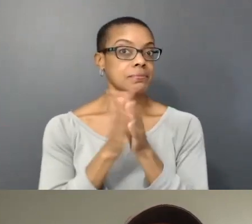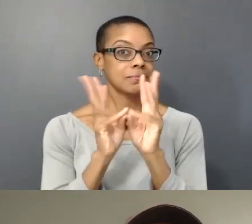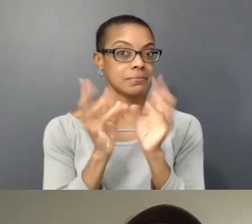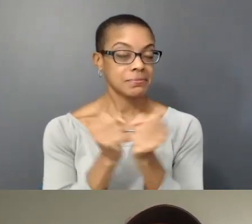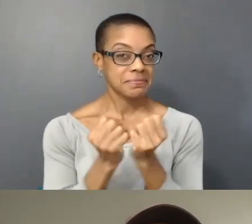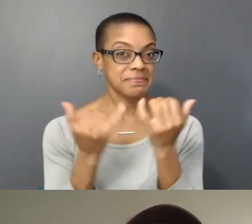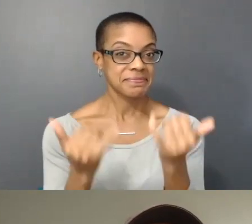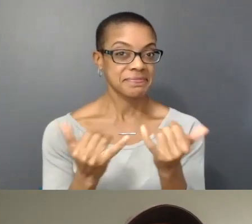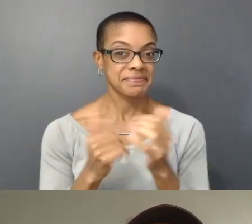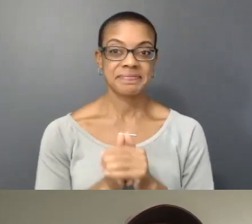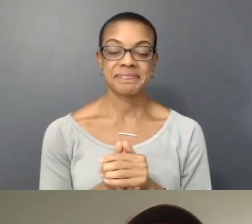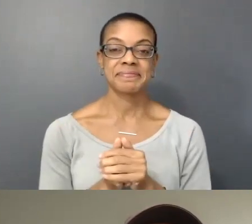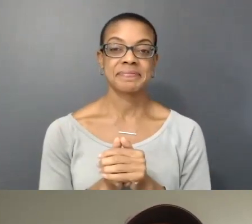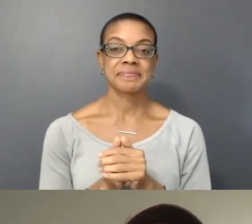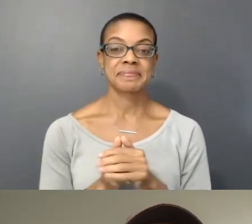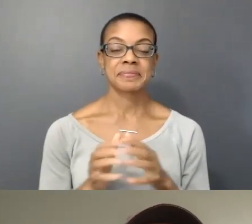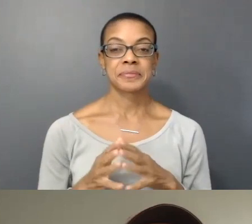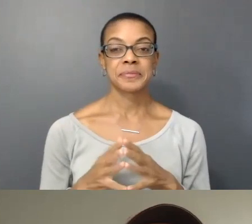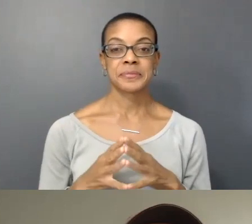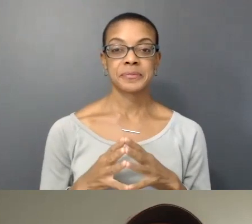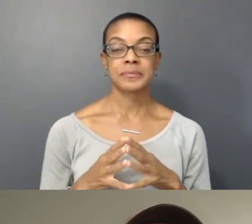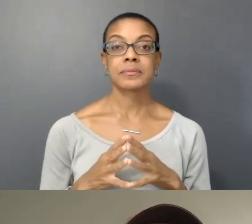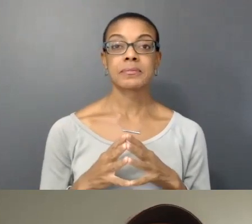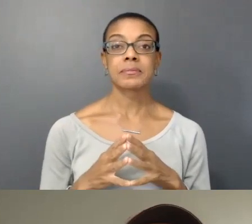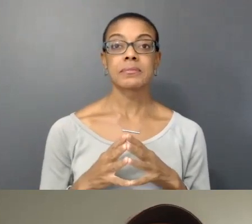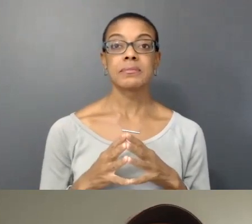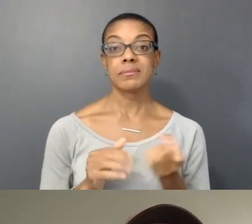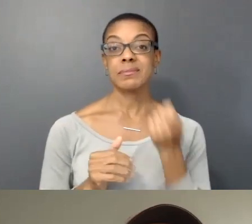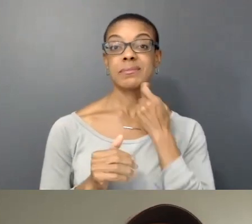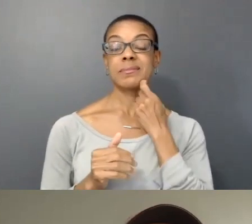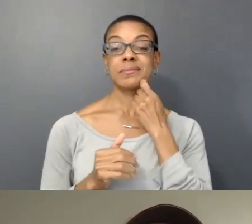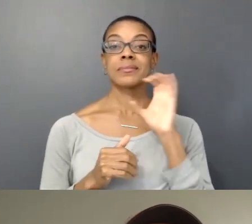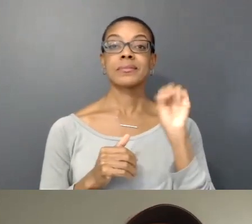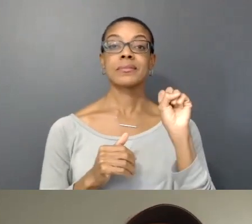We had a lovely workshop the other week with Sharon Clark, who is part of the